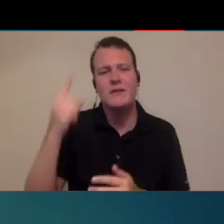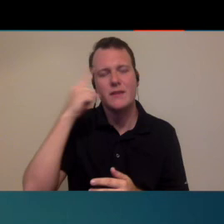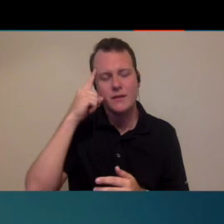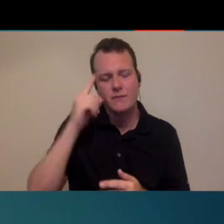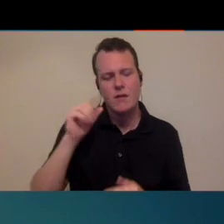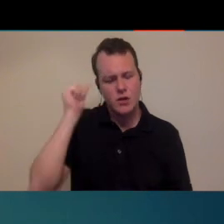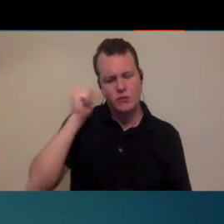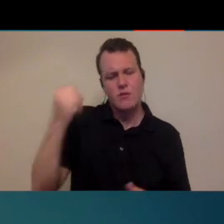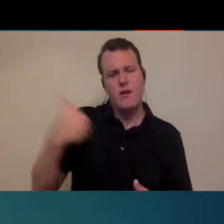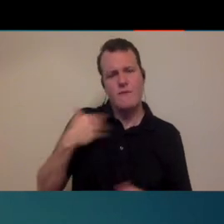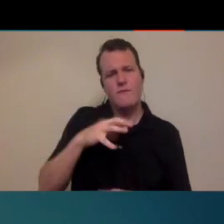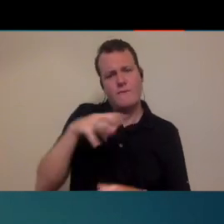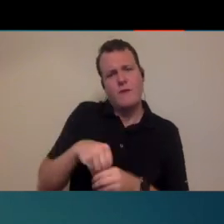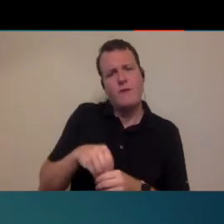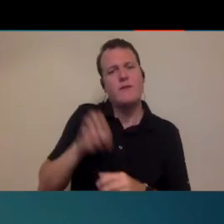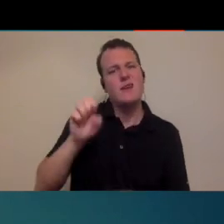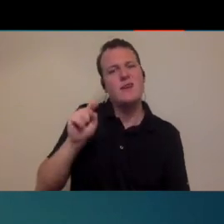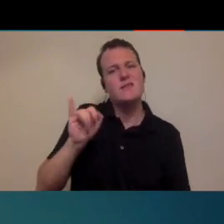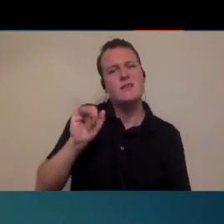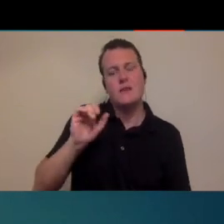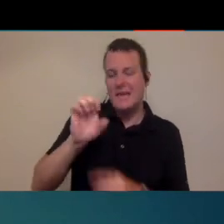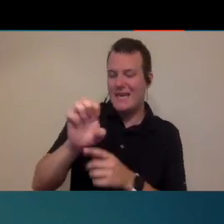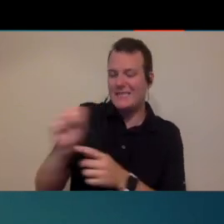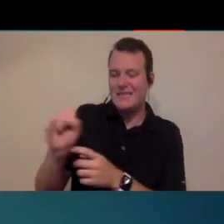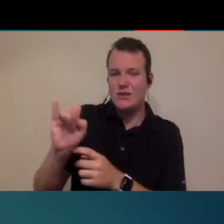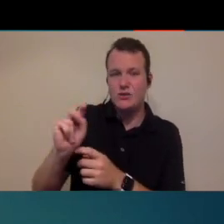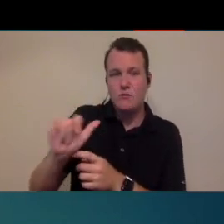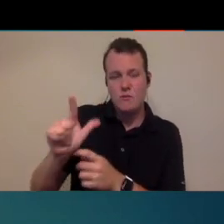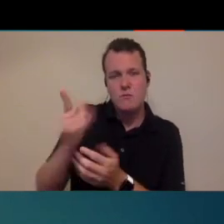to remember and then you know but stimuli concerns that might affect